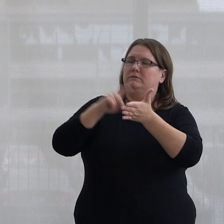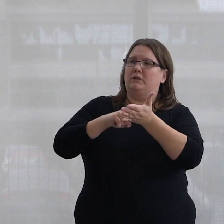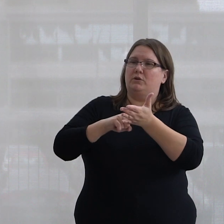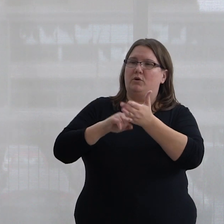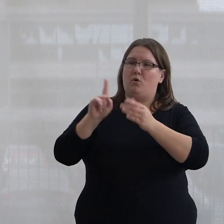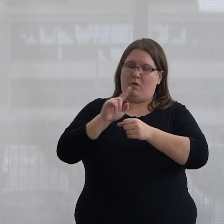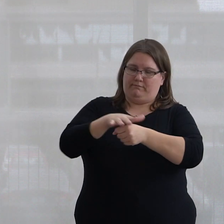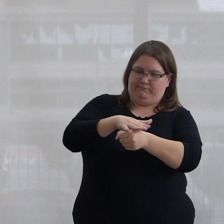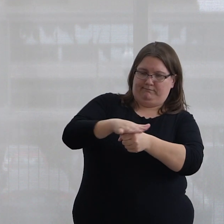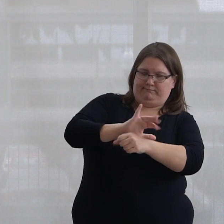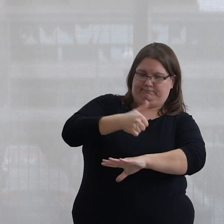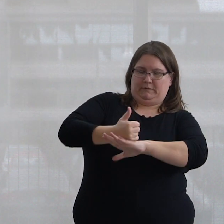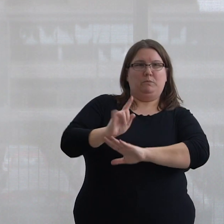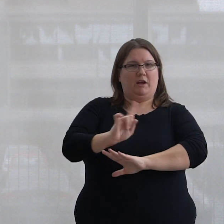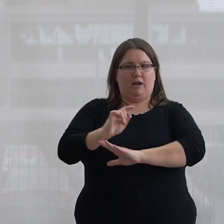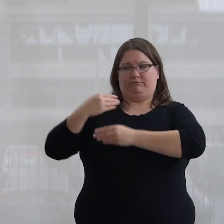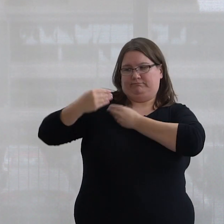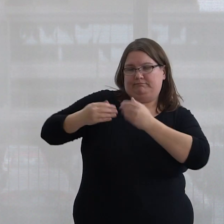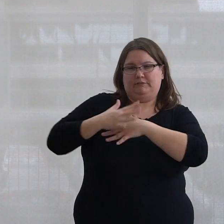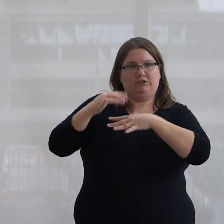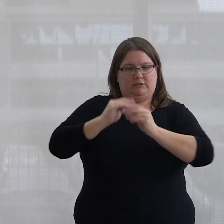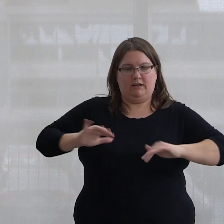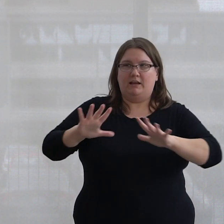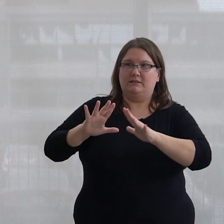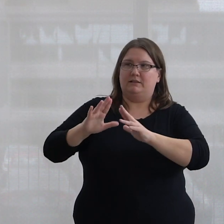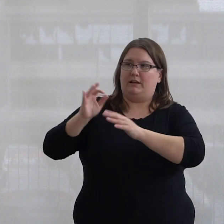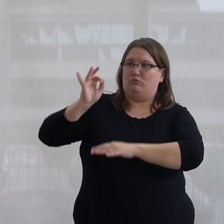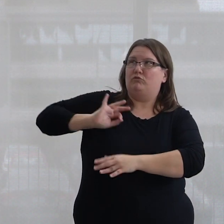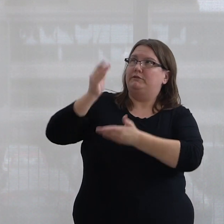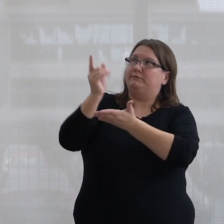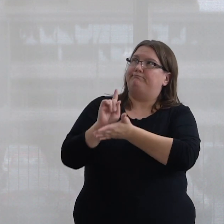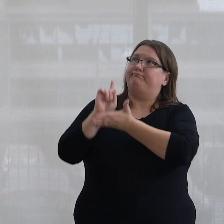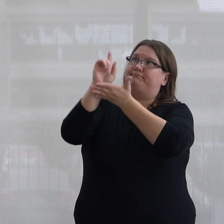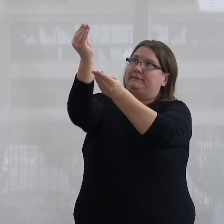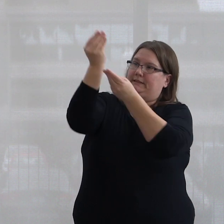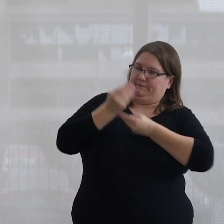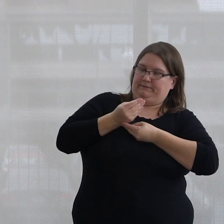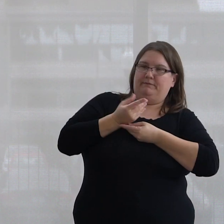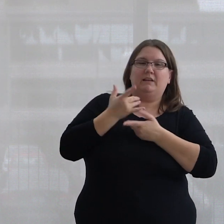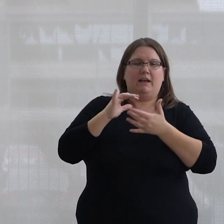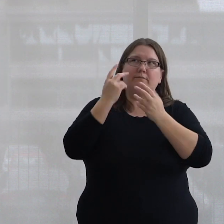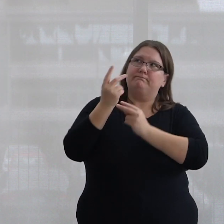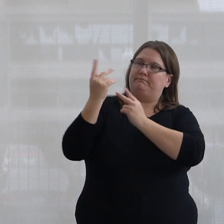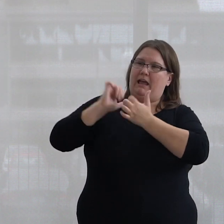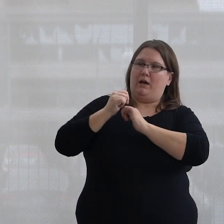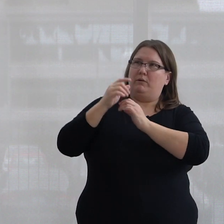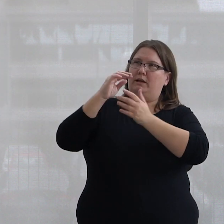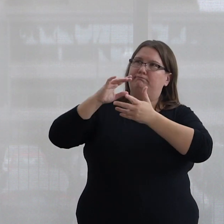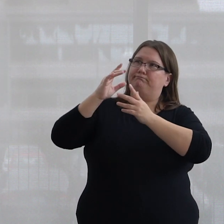on these traditional lands and the privileges we are granted through this and to reflect on how we can work to meaningfully and respectfully engage